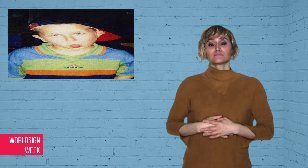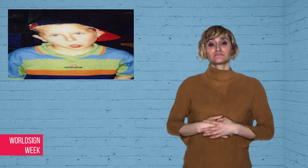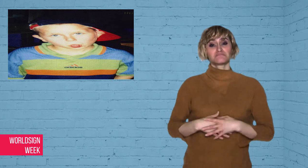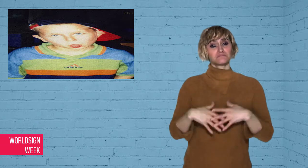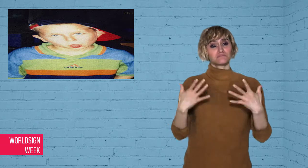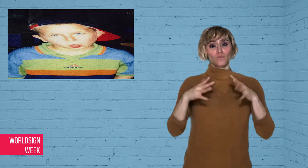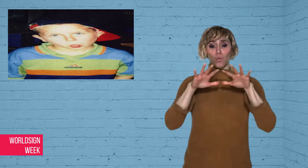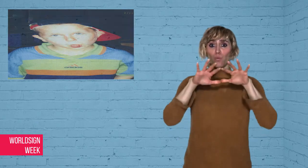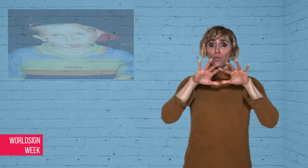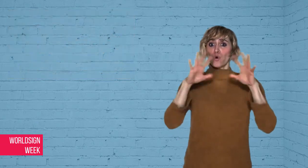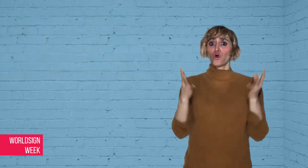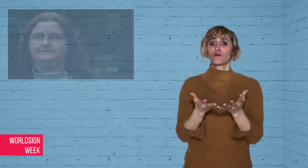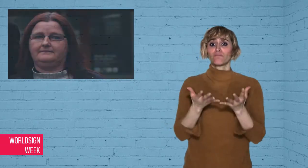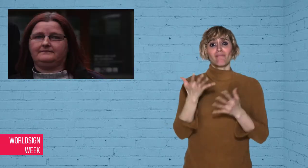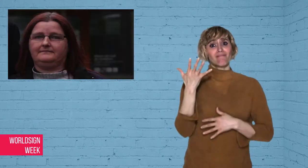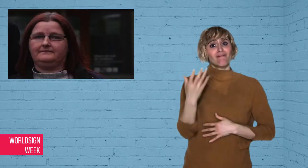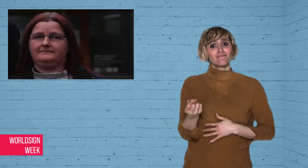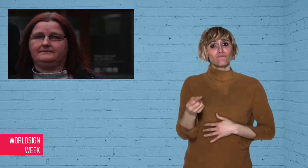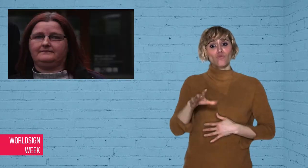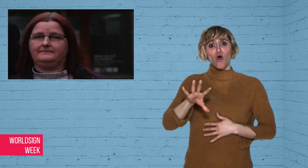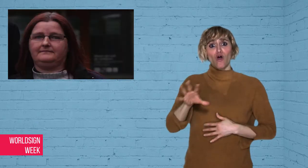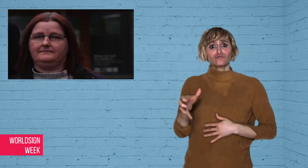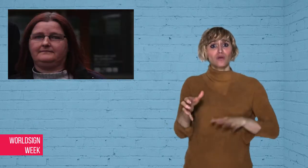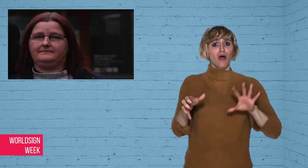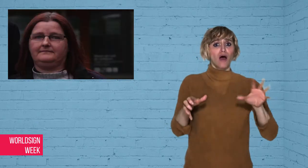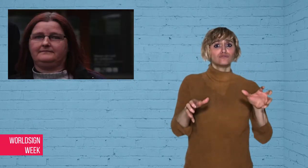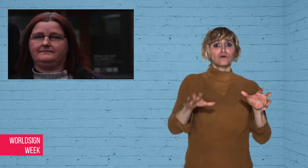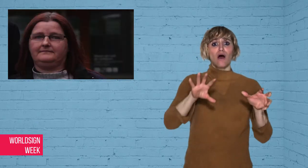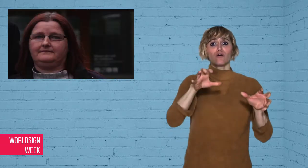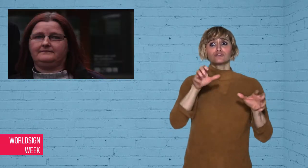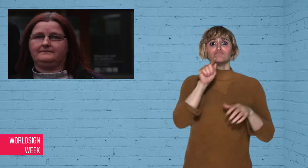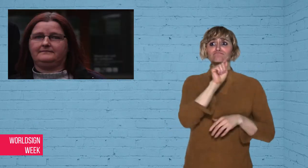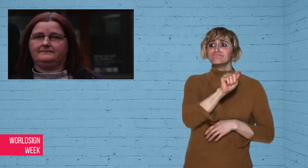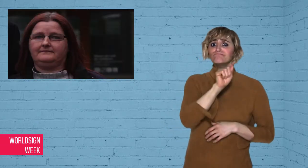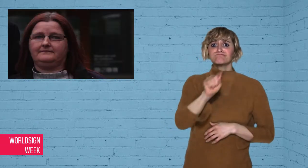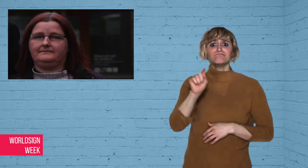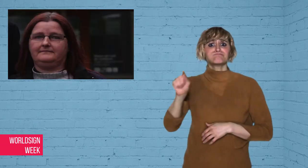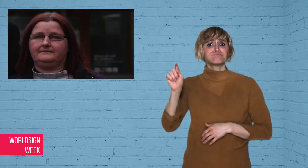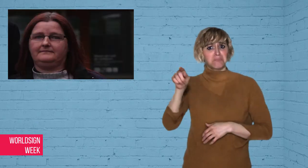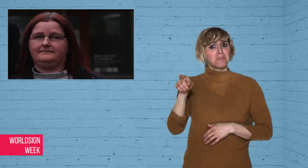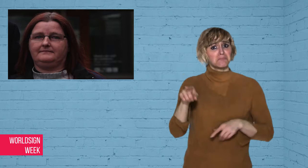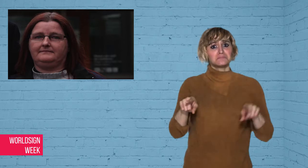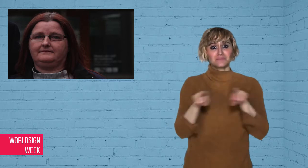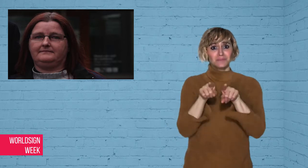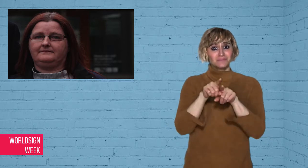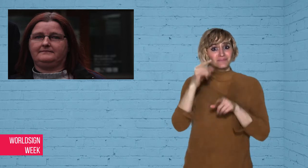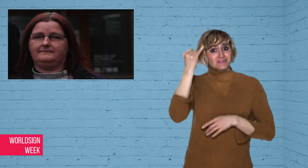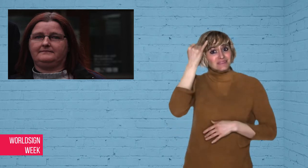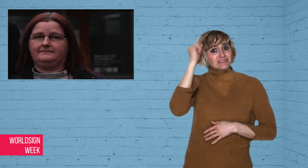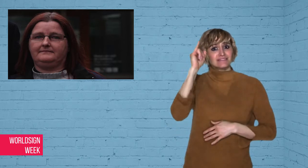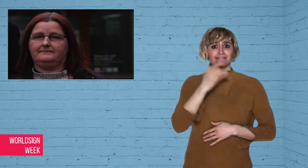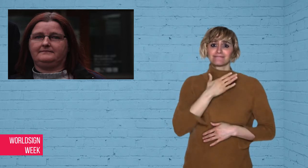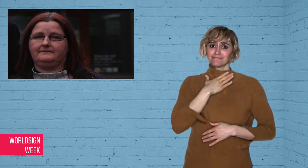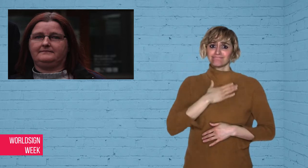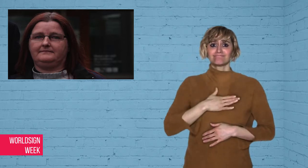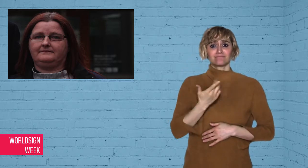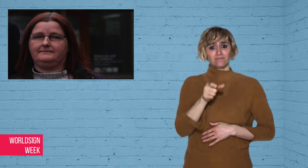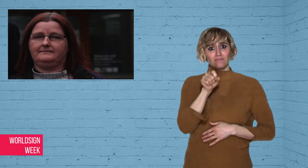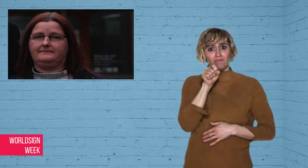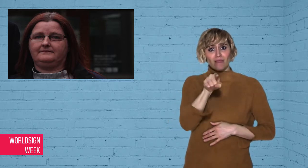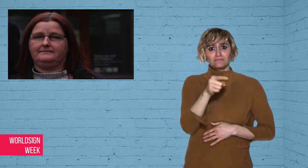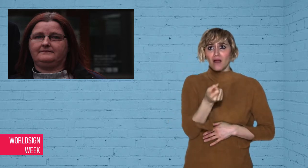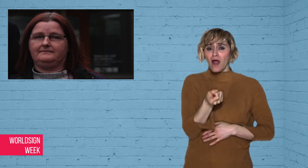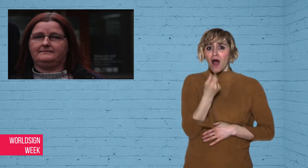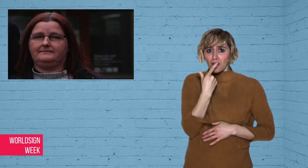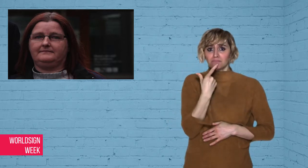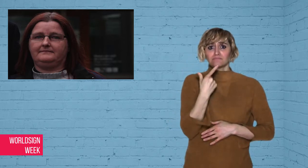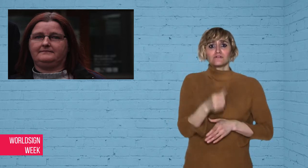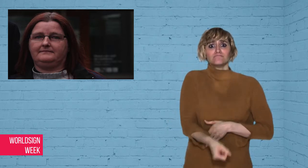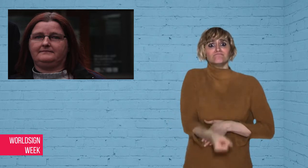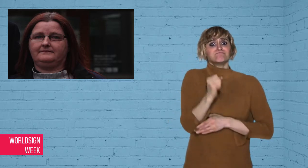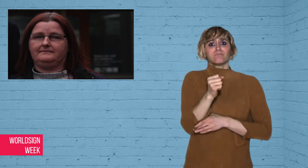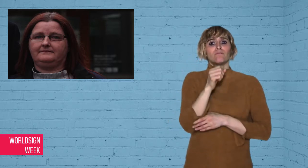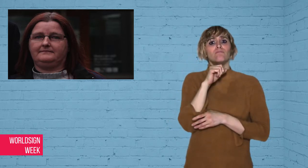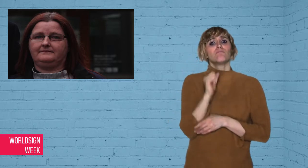voluntarily to reduce jail time - such